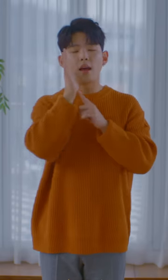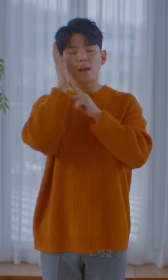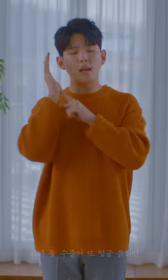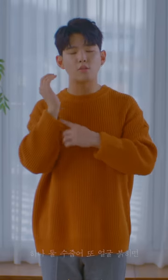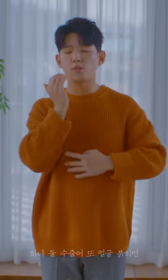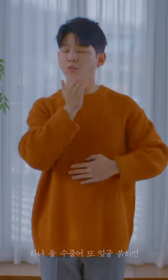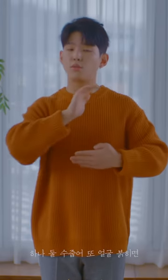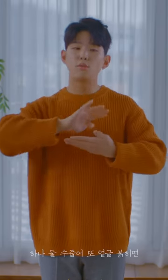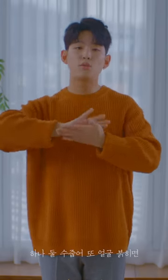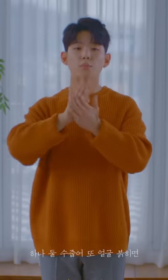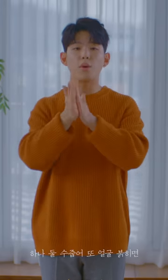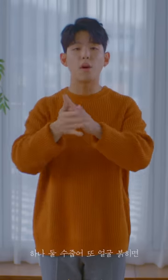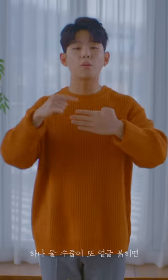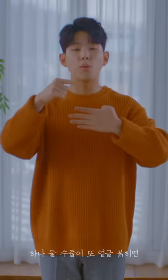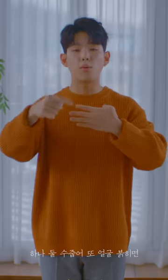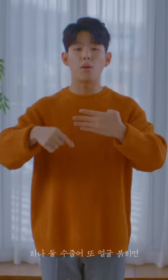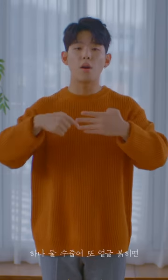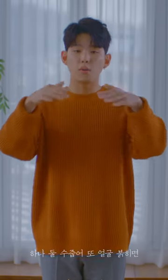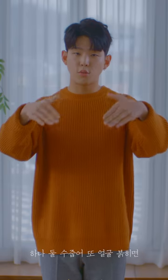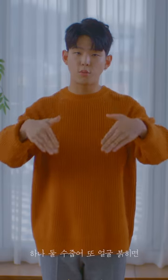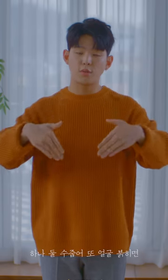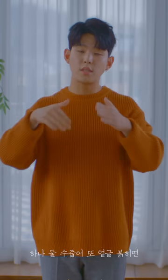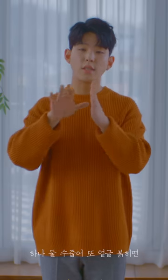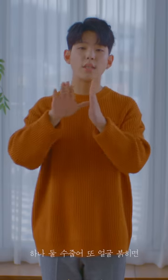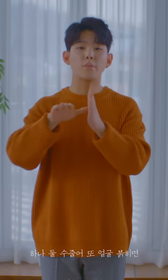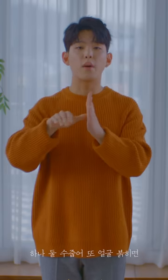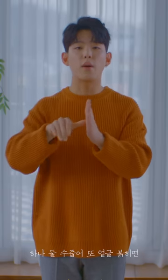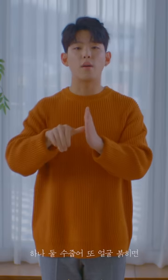When you blush with shyness